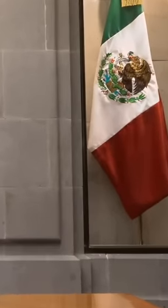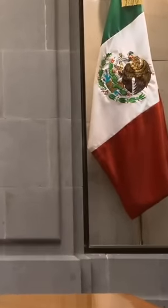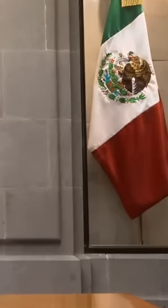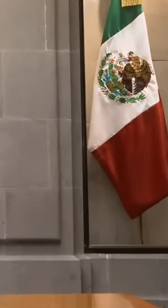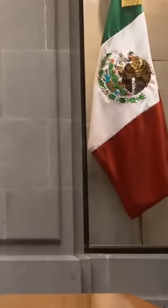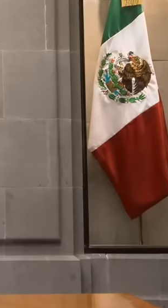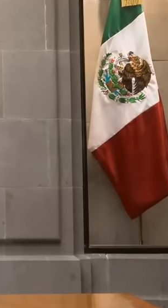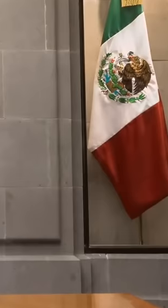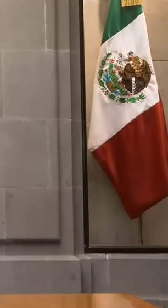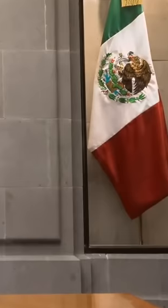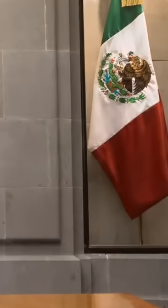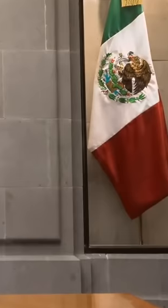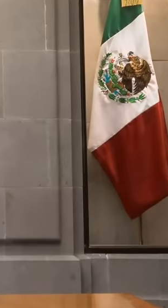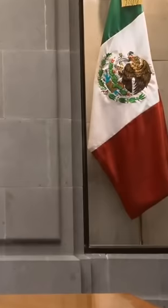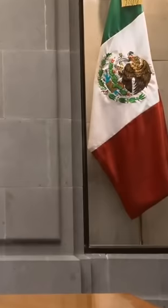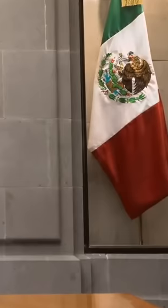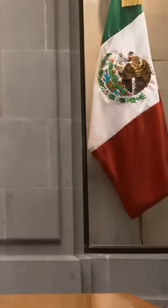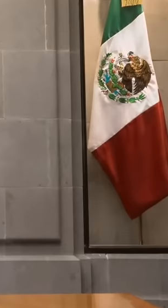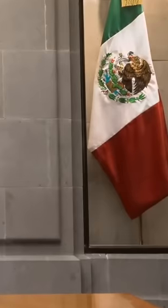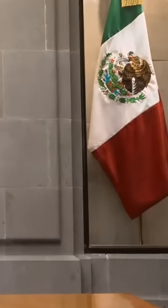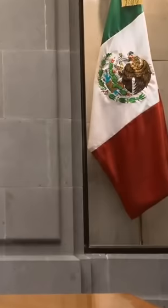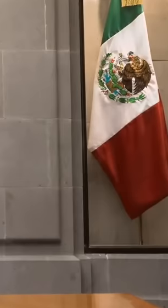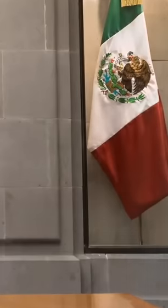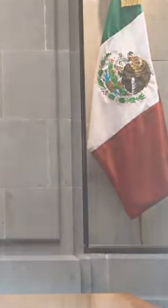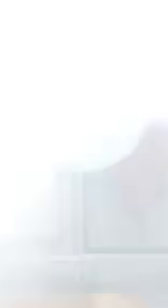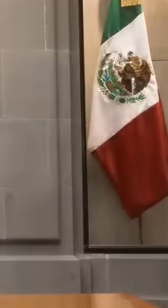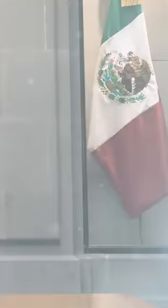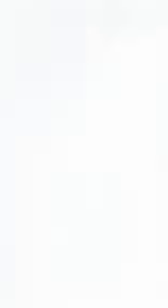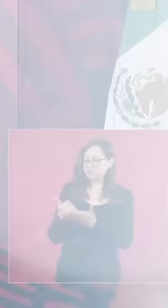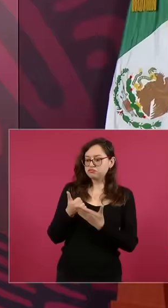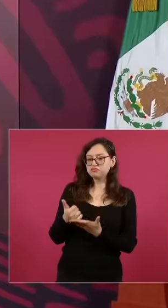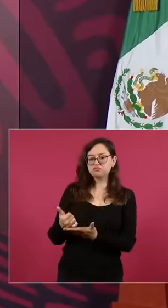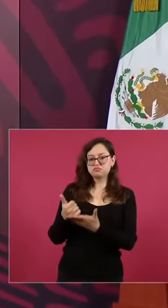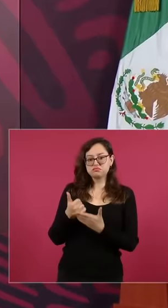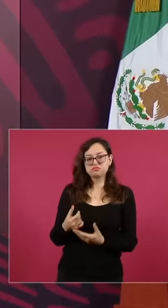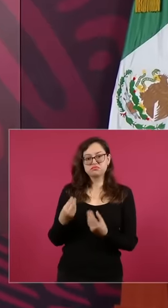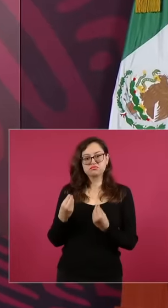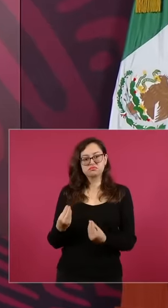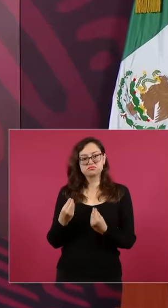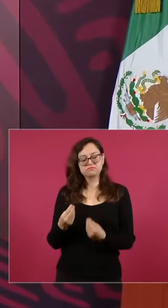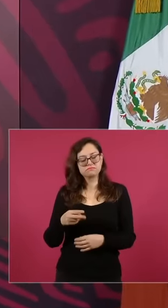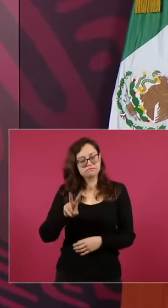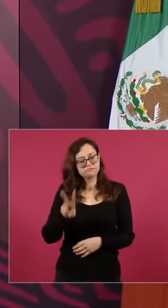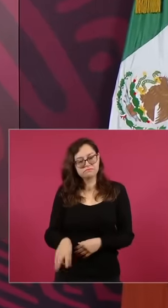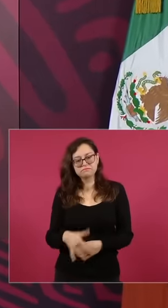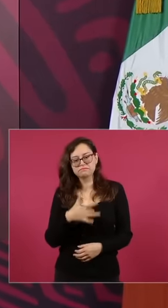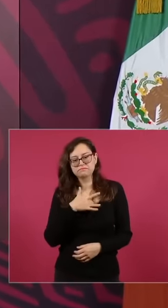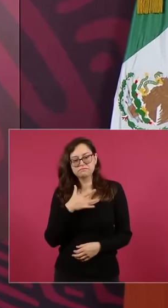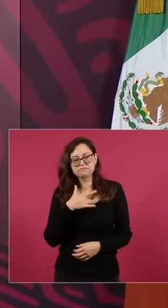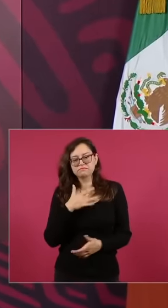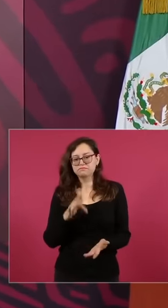López Obrador's government. In this sense, the President of Mexico took